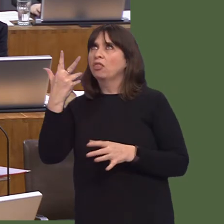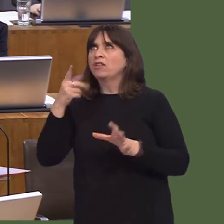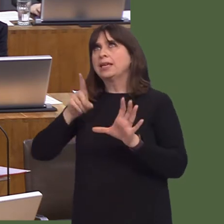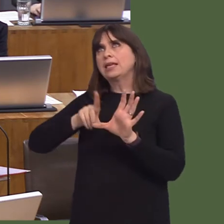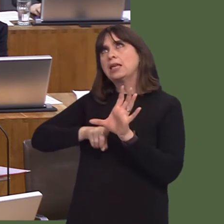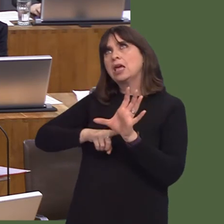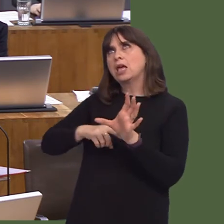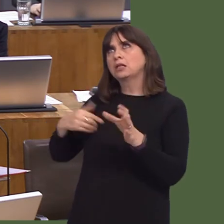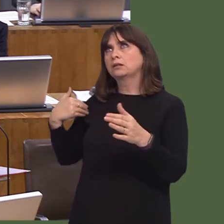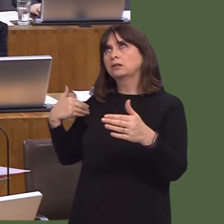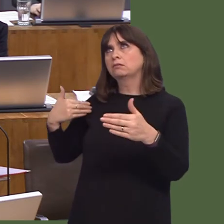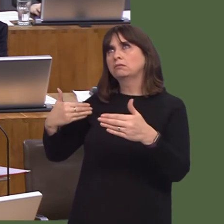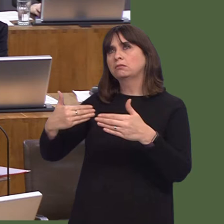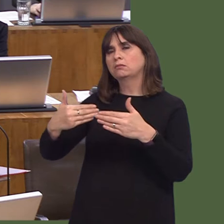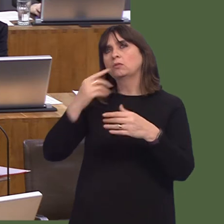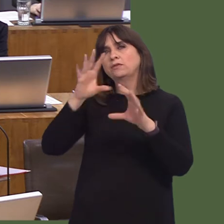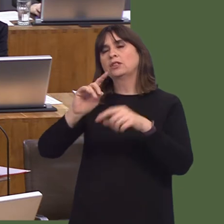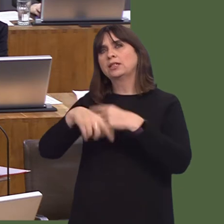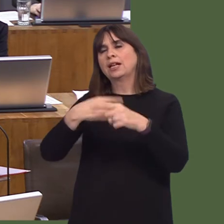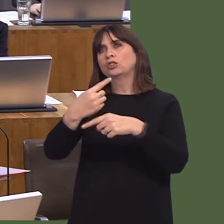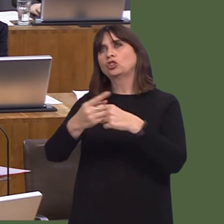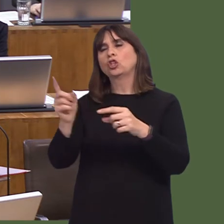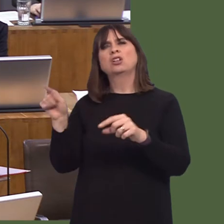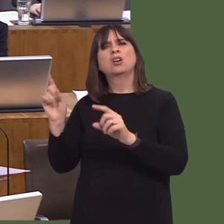in replacing their LDP following a review, which began in 2013.